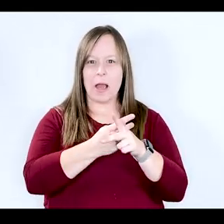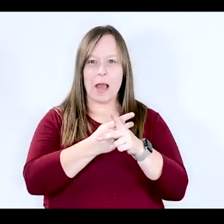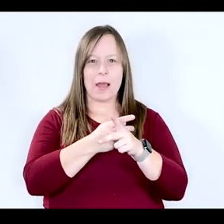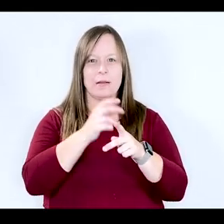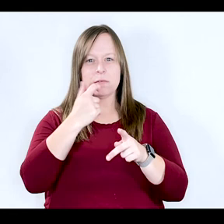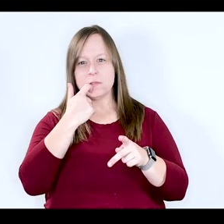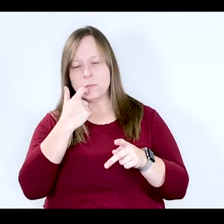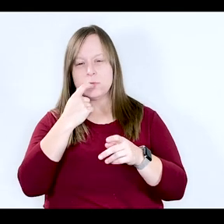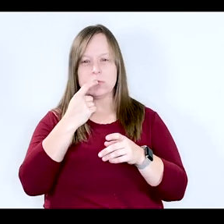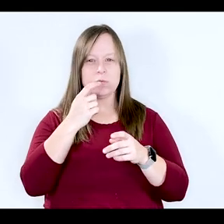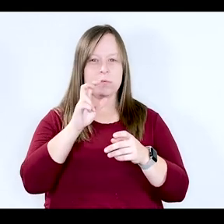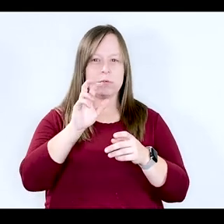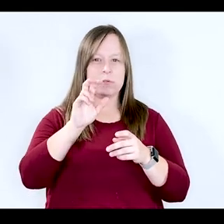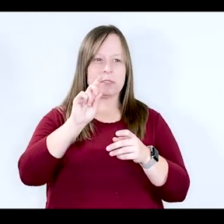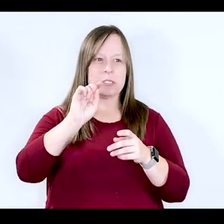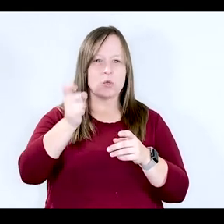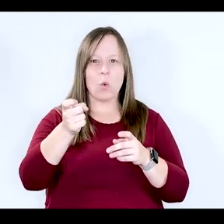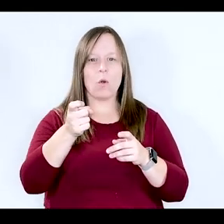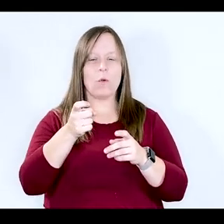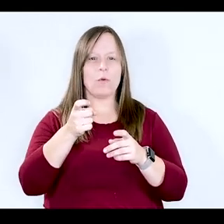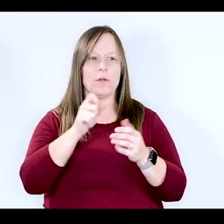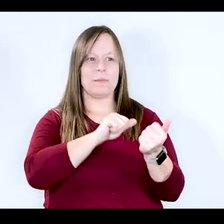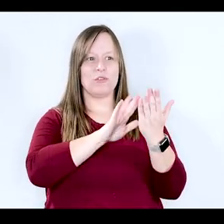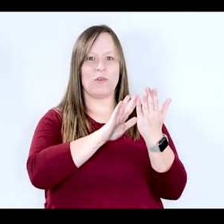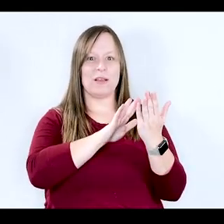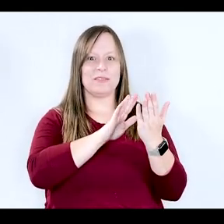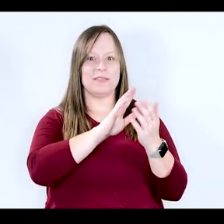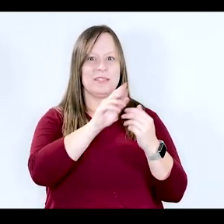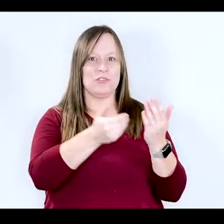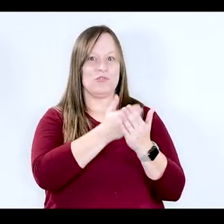substance use disorder where that's being addressed in these federal